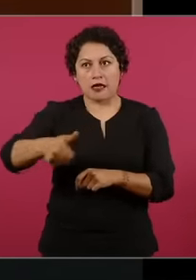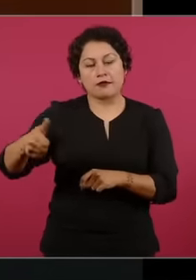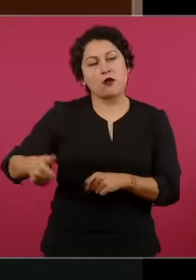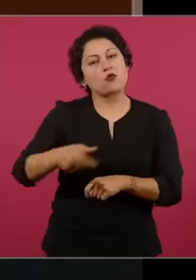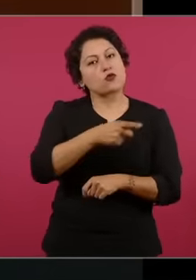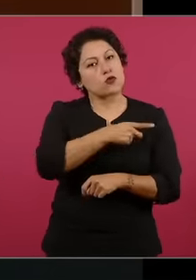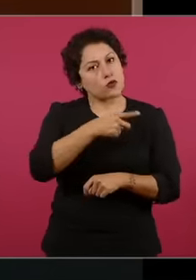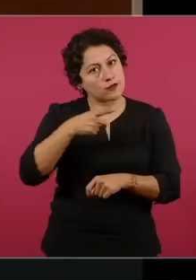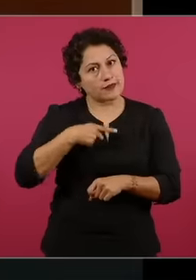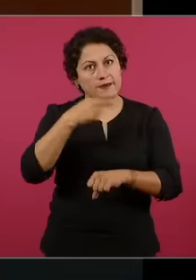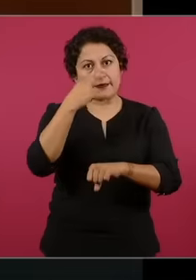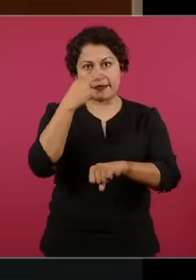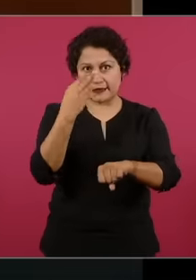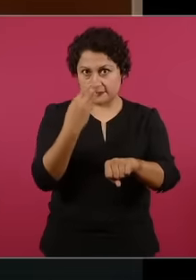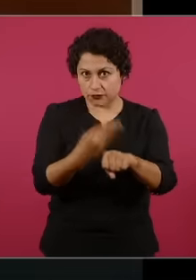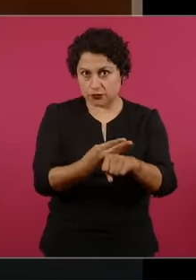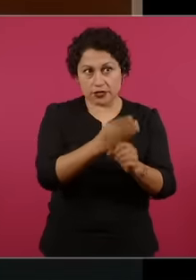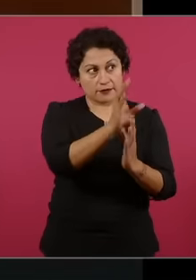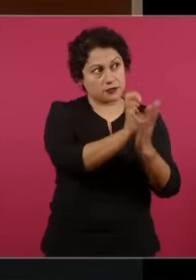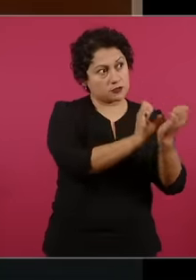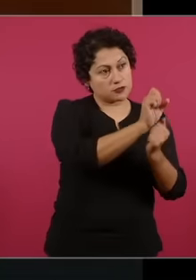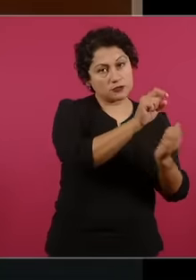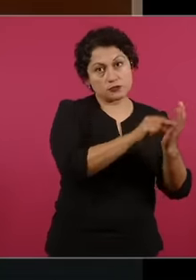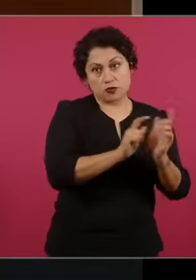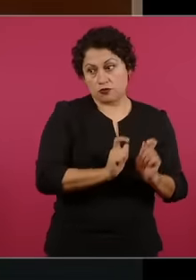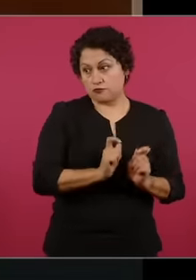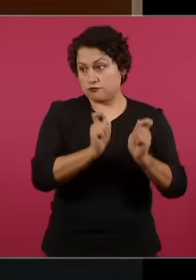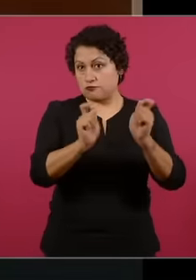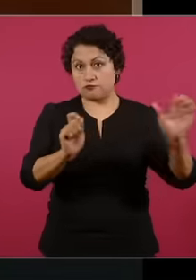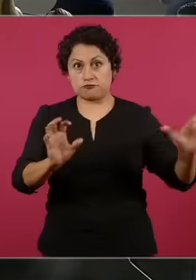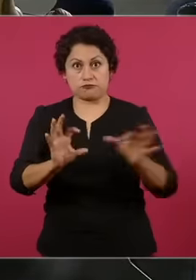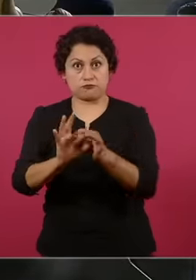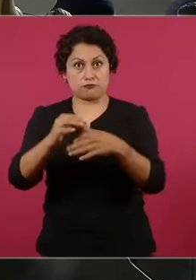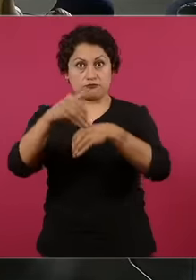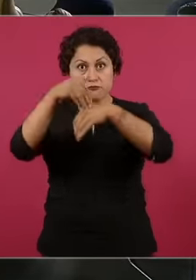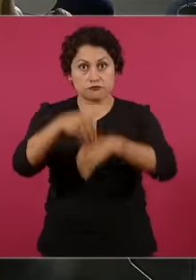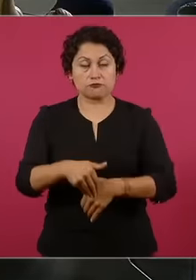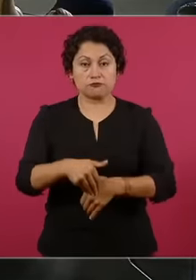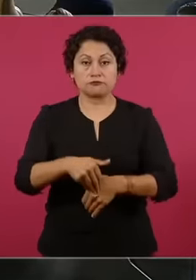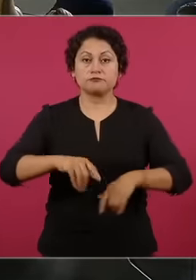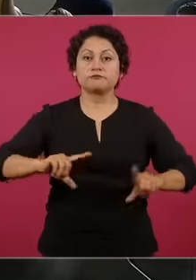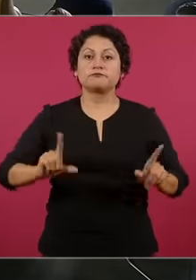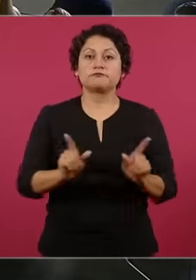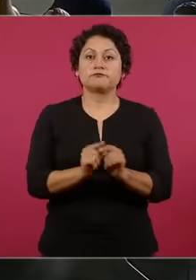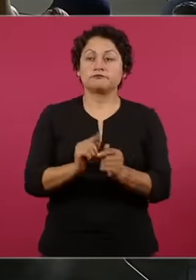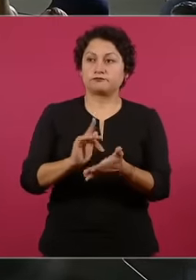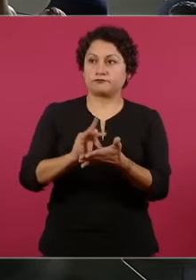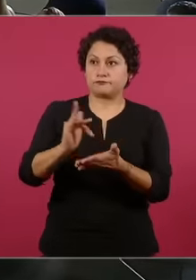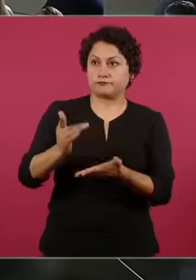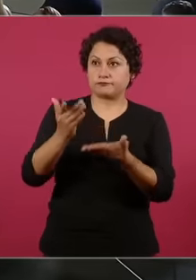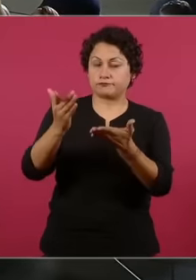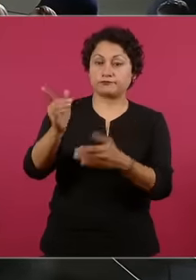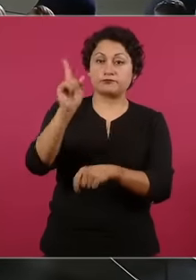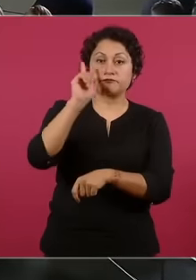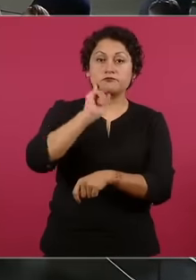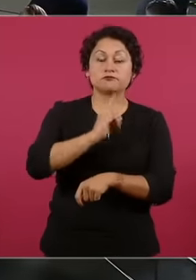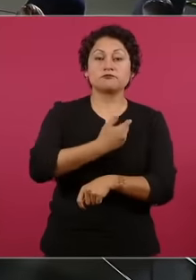that the Constitution confers on it is how much and thank you very much again, Minister President,